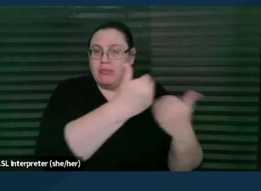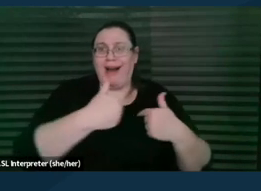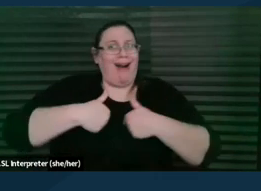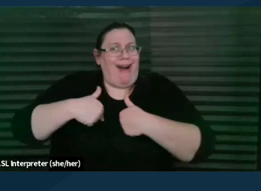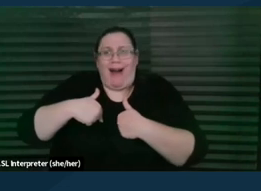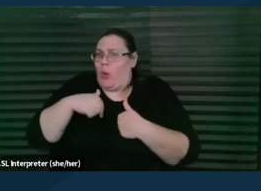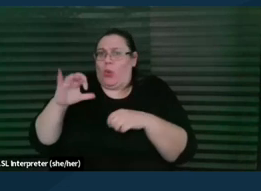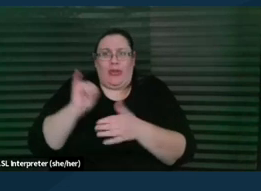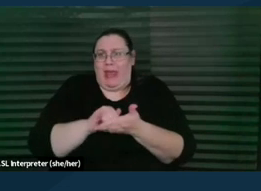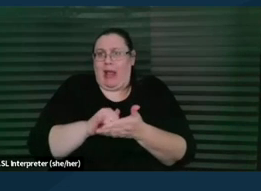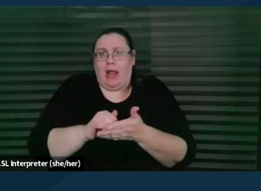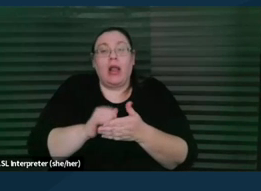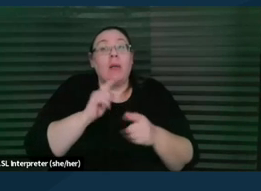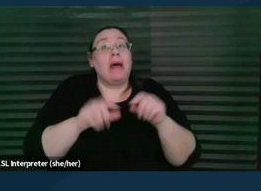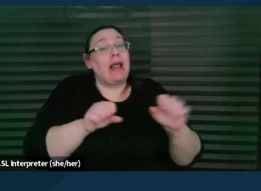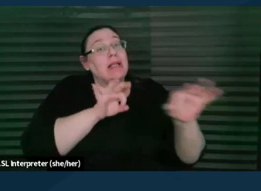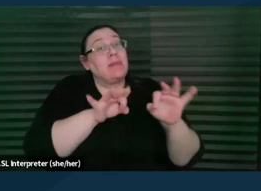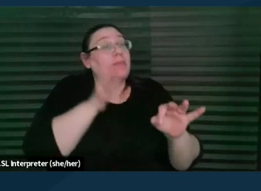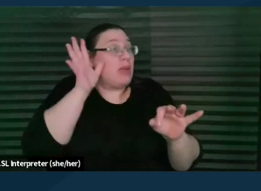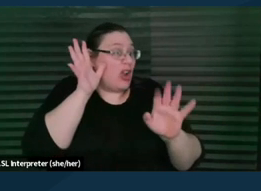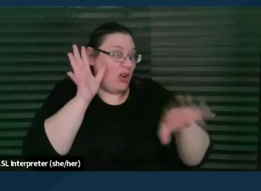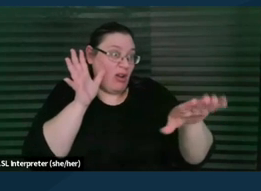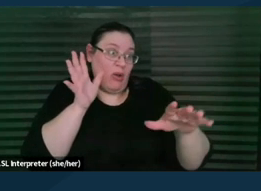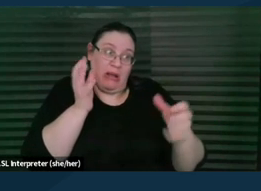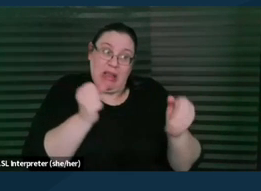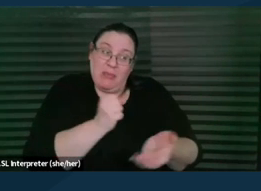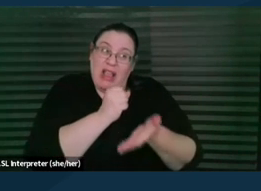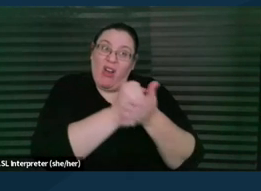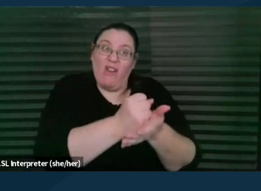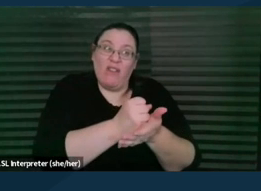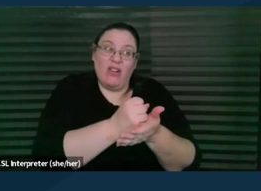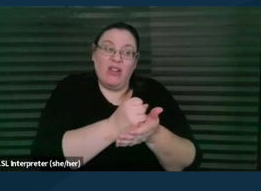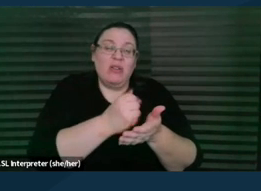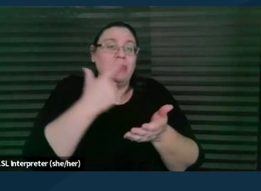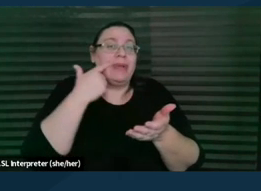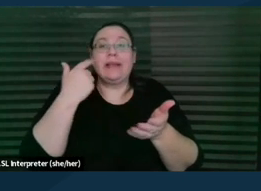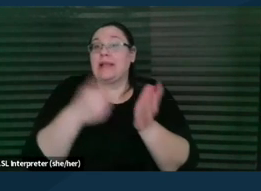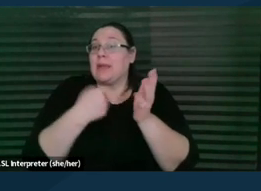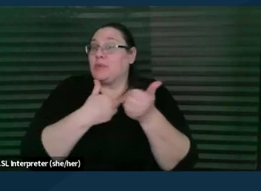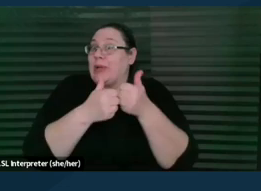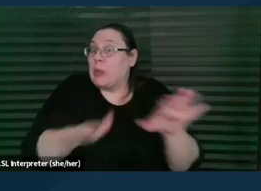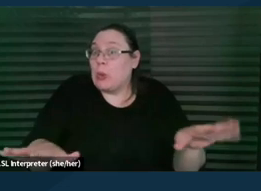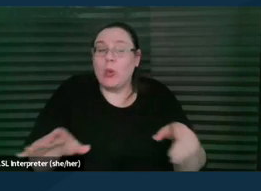but I would explain to the parent that it's can be really helpful because we lose things, we don't always get copies of things,